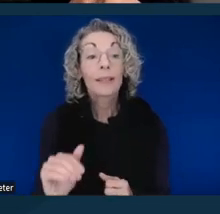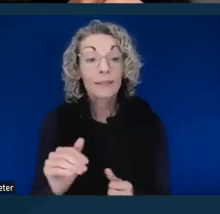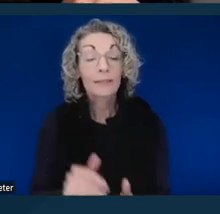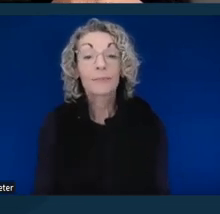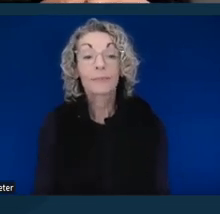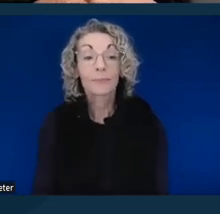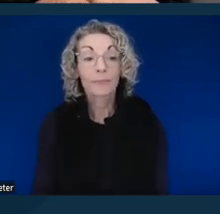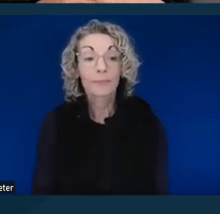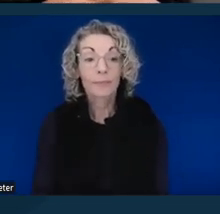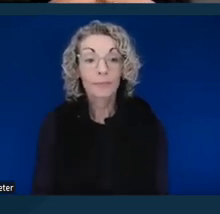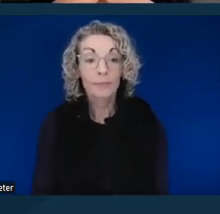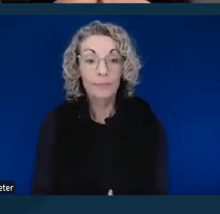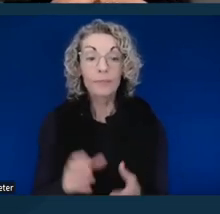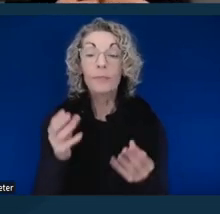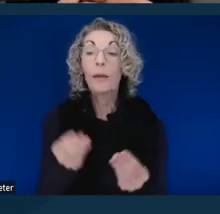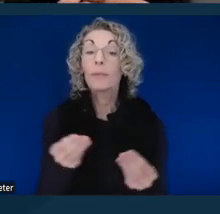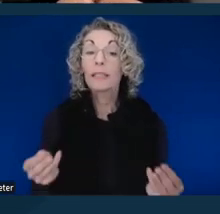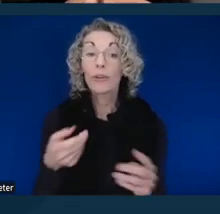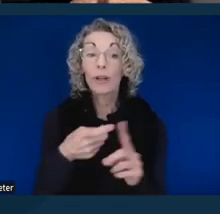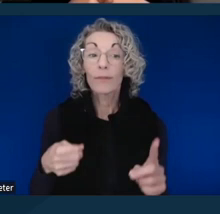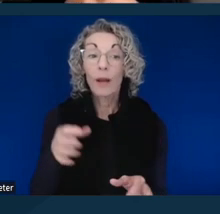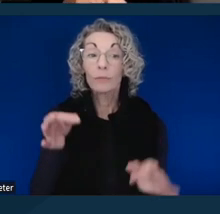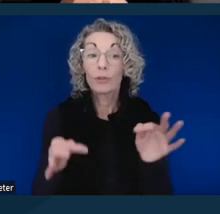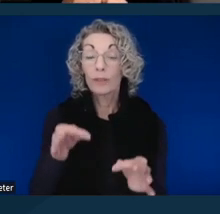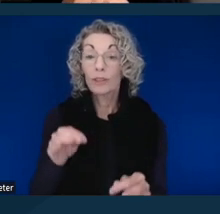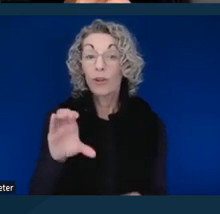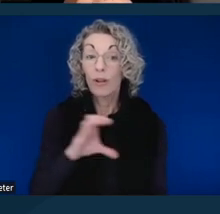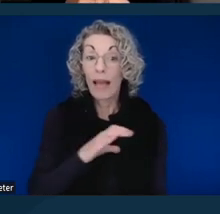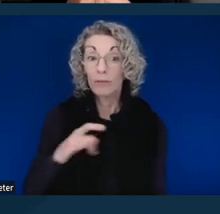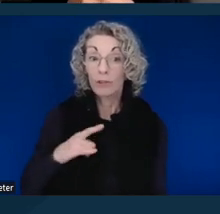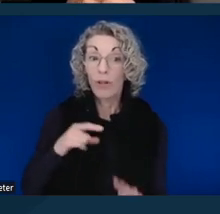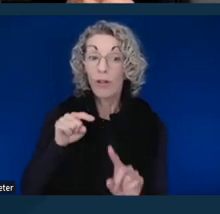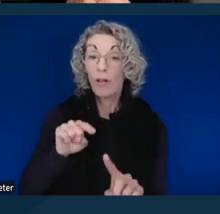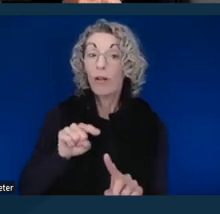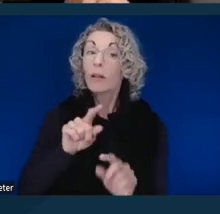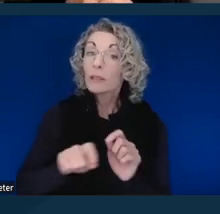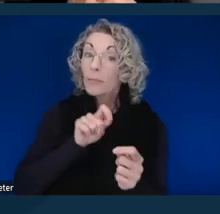Materials from the Judicial Council, which are specifically marketed to the public,